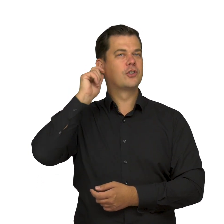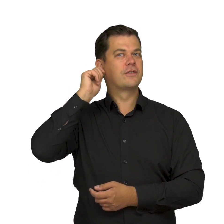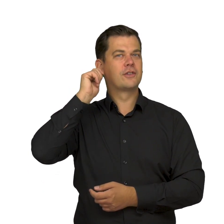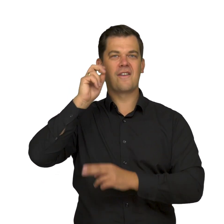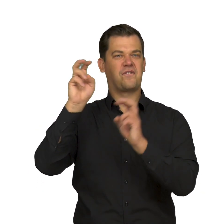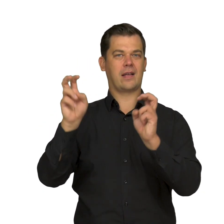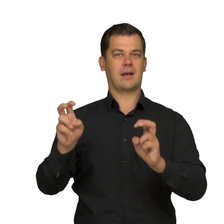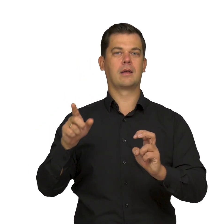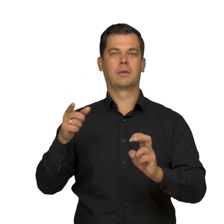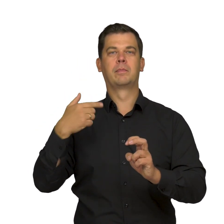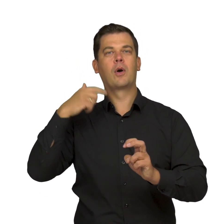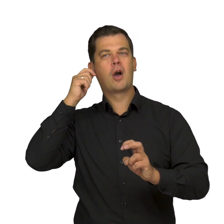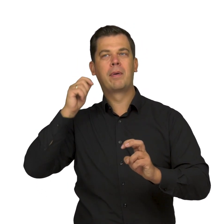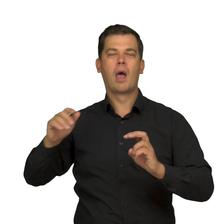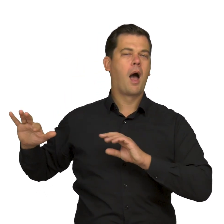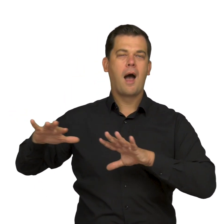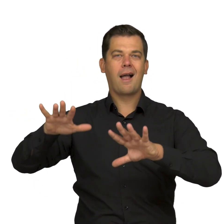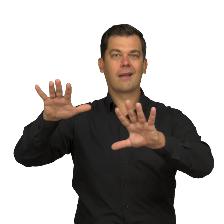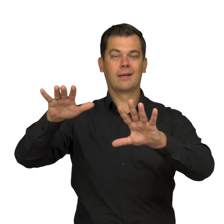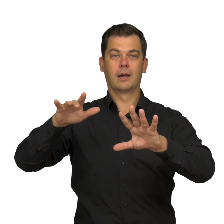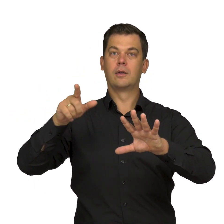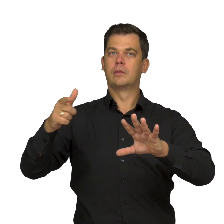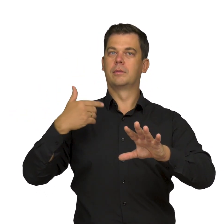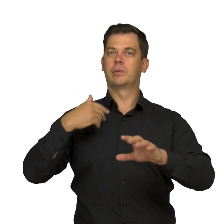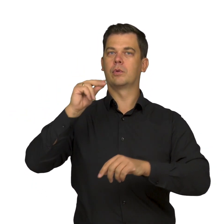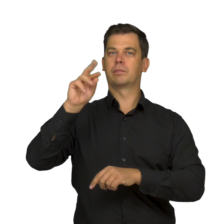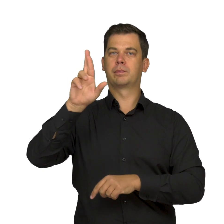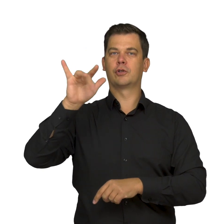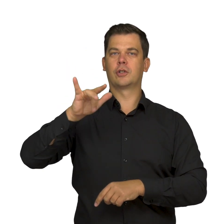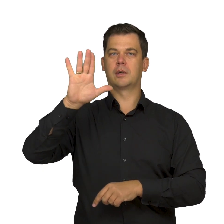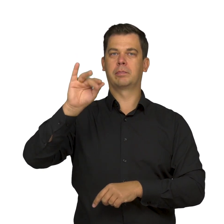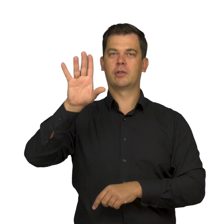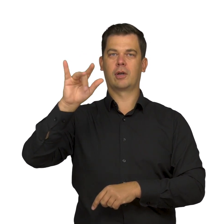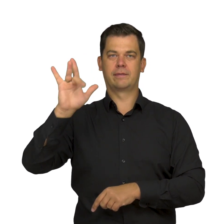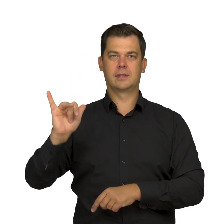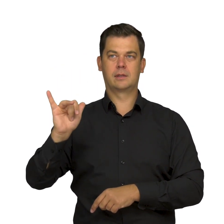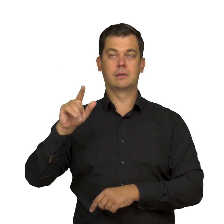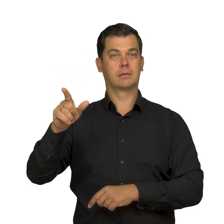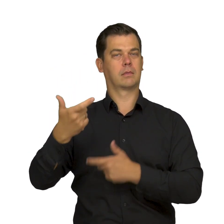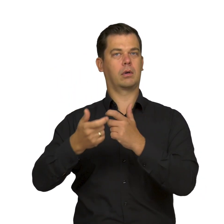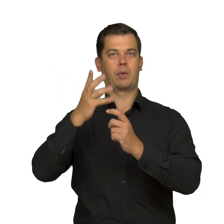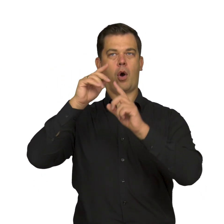also propagated by Przybyszewski.